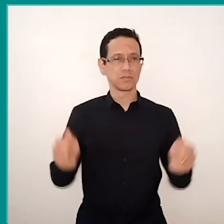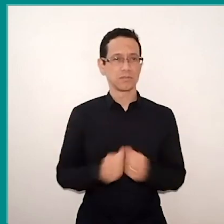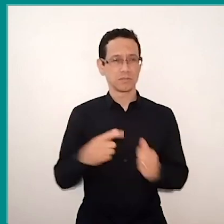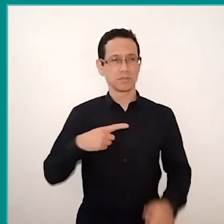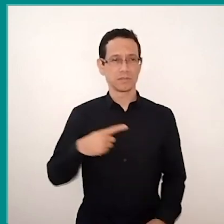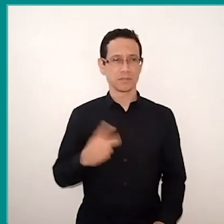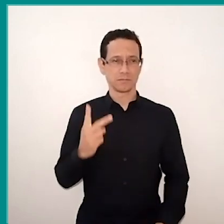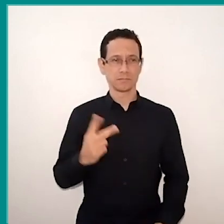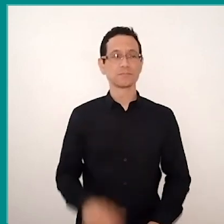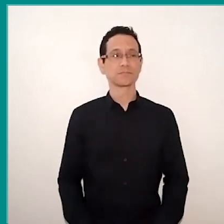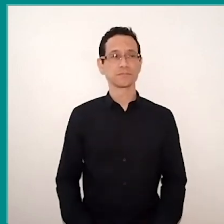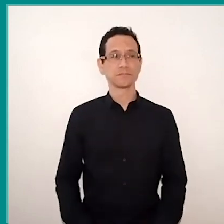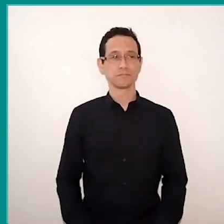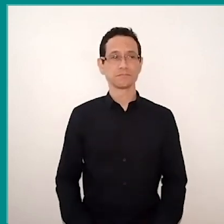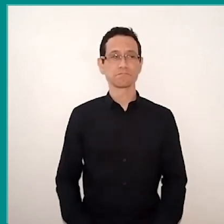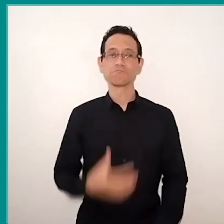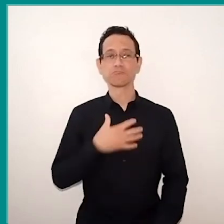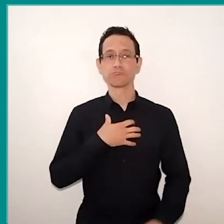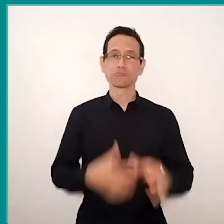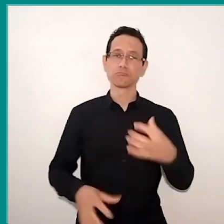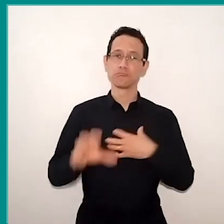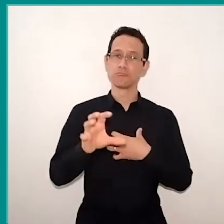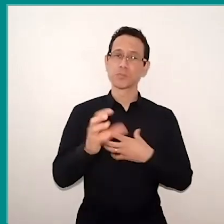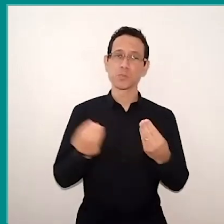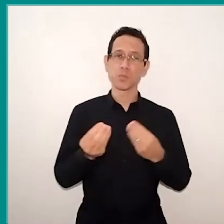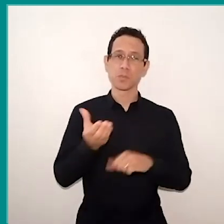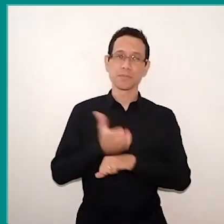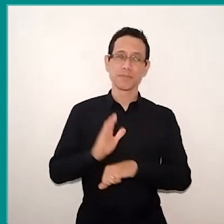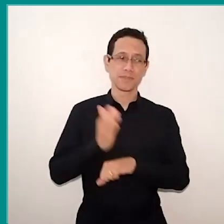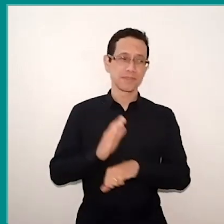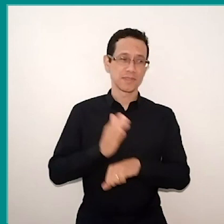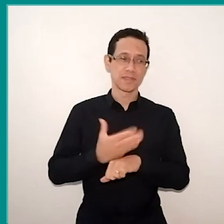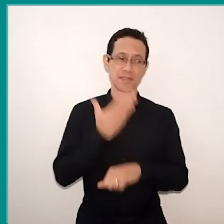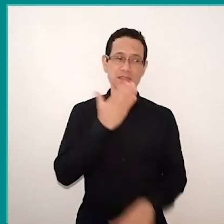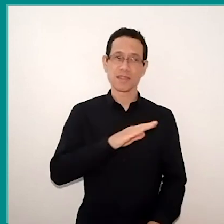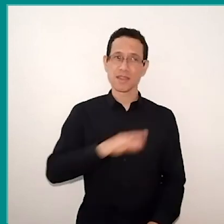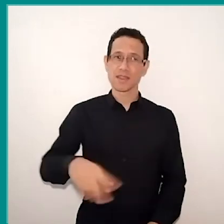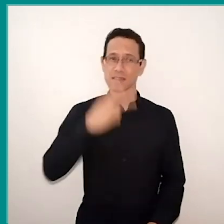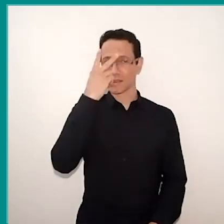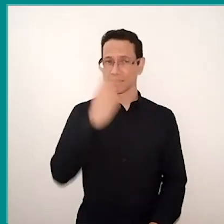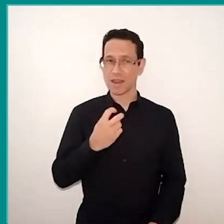And the moment of awareness, how they had to read for blind children, I had to sensitize them, looking at each other, empathy,